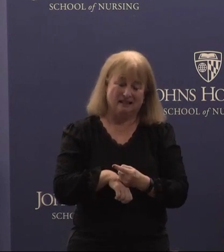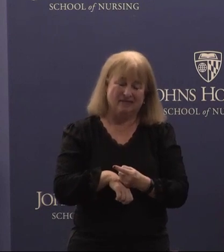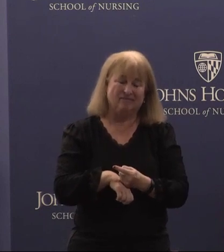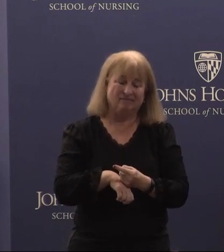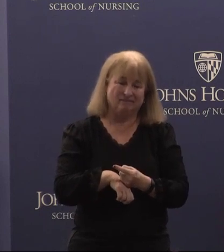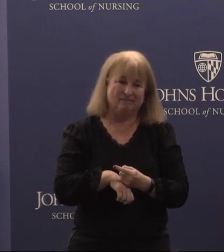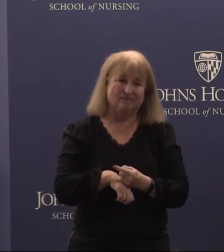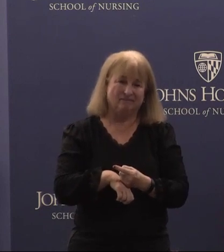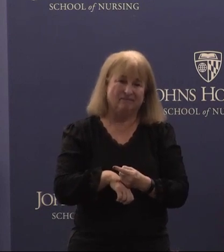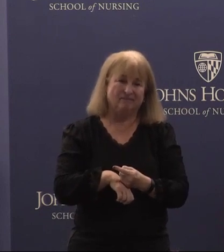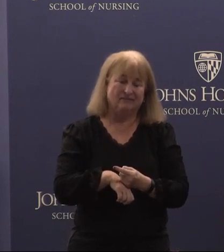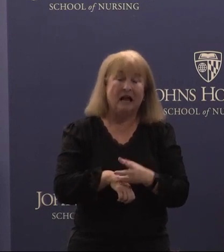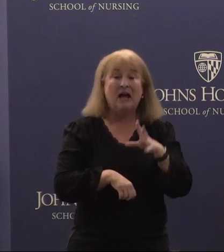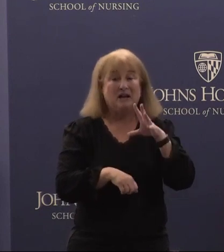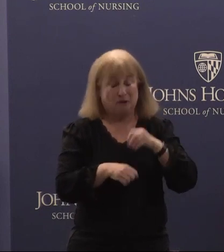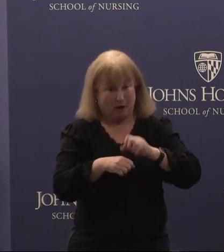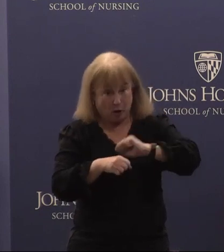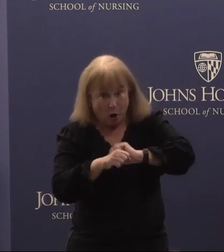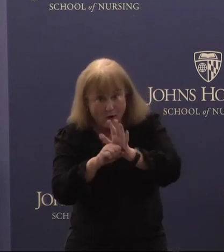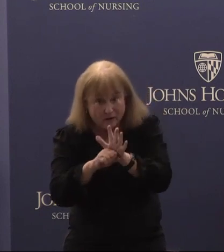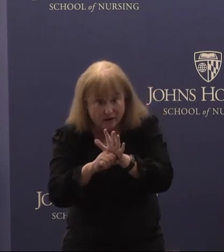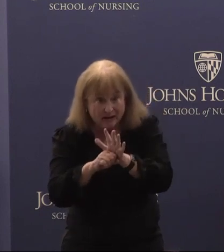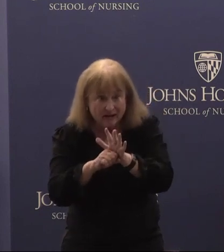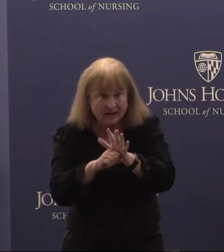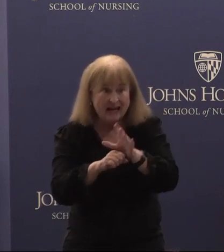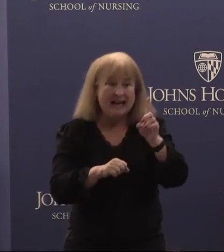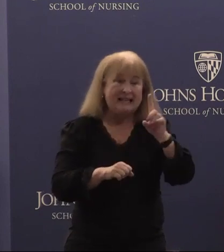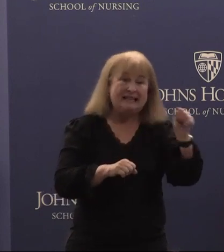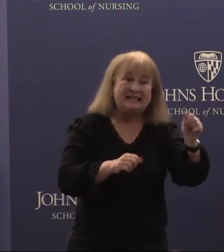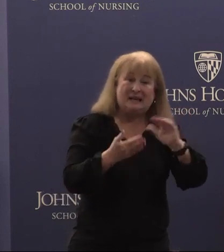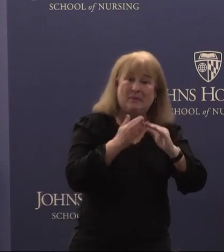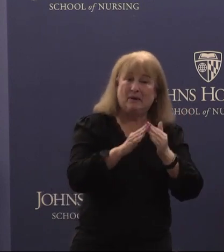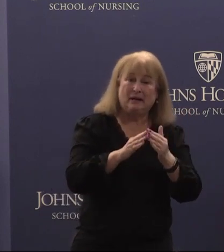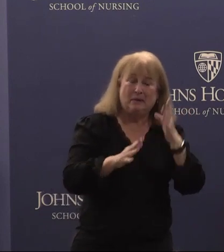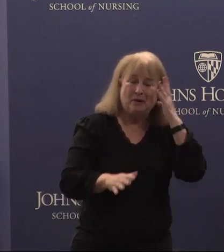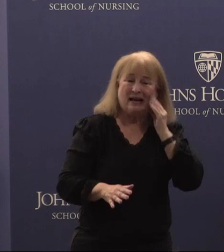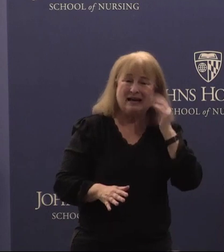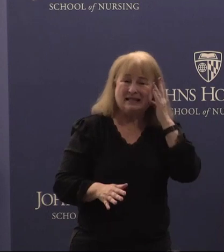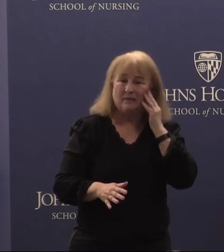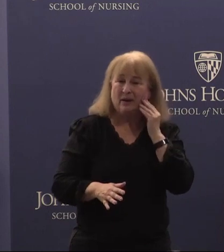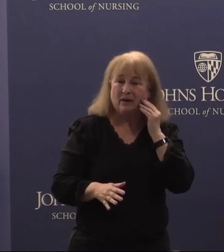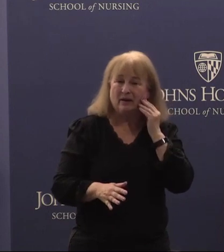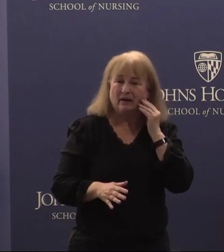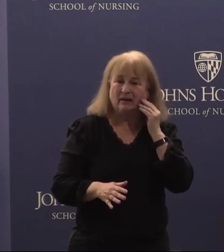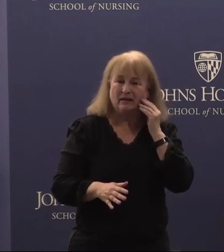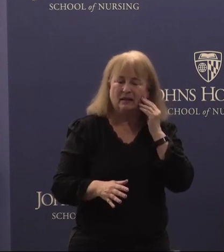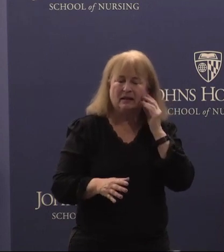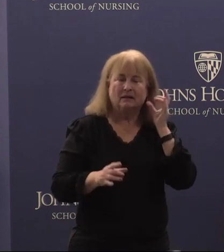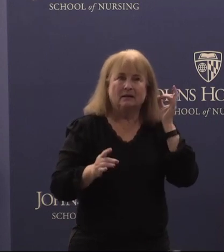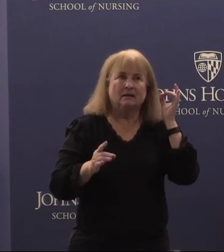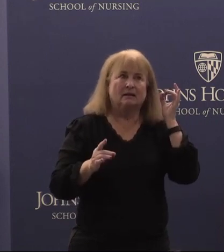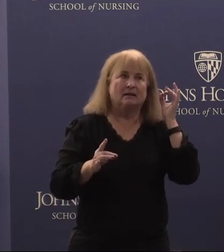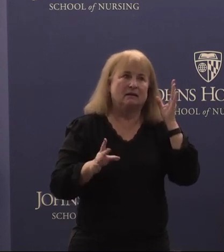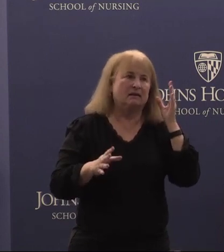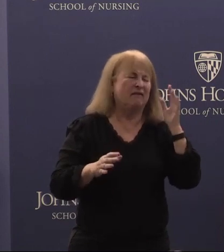include COVID, where disability communities experiences were fraught with inequities,